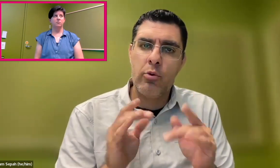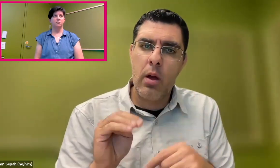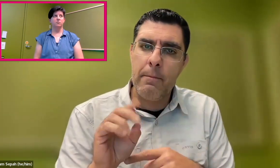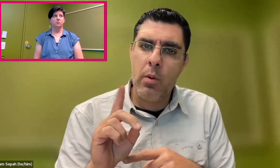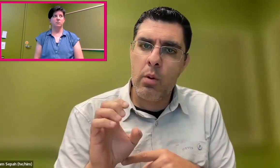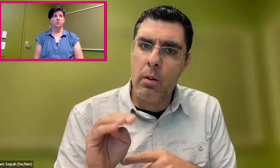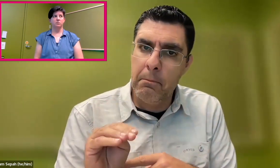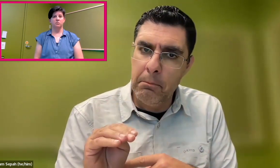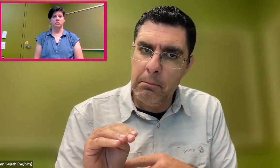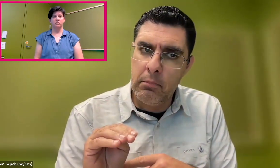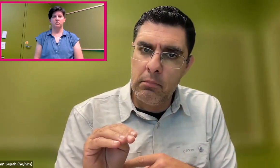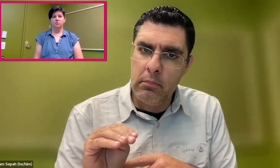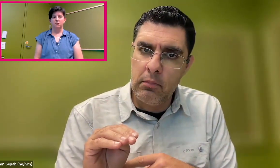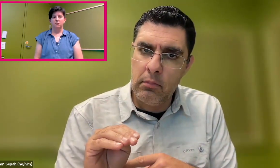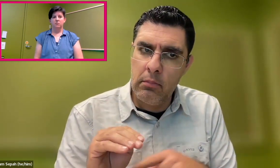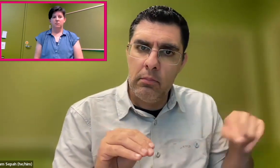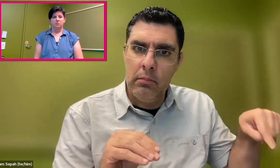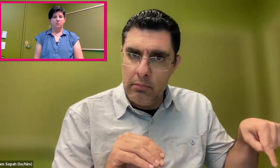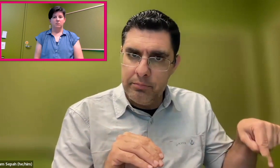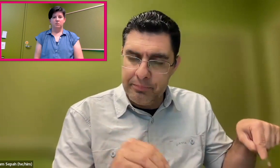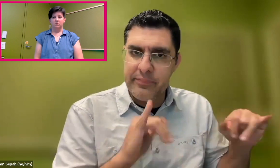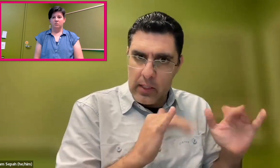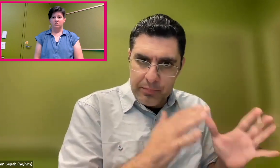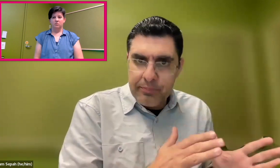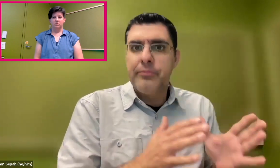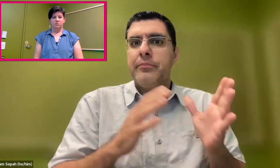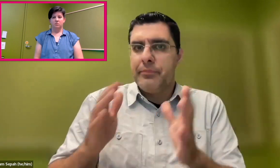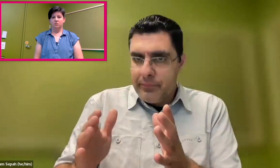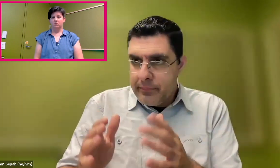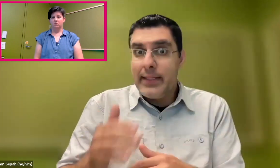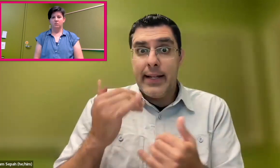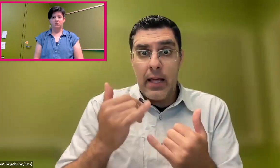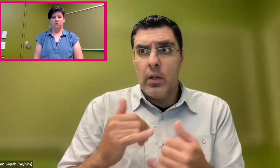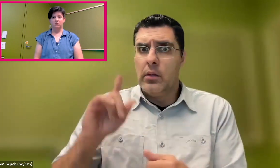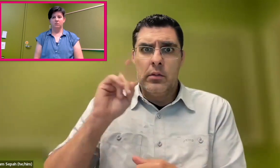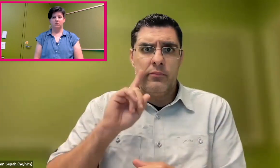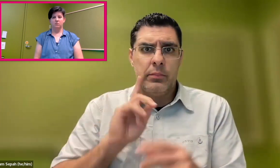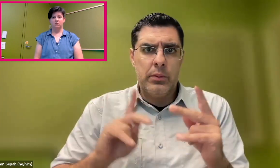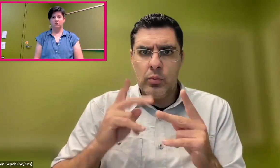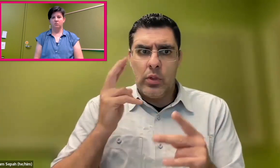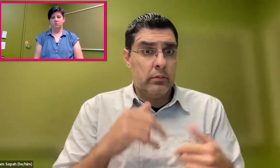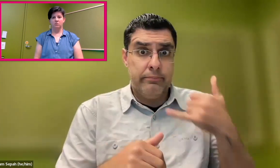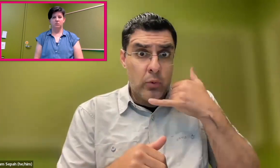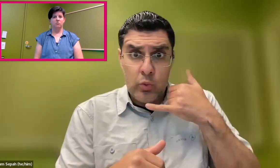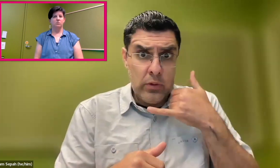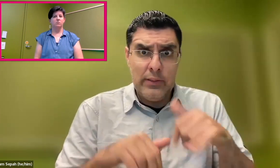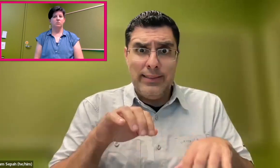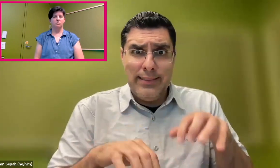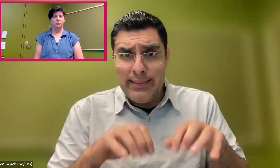that ended up being the basis for the technology for modems. Another example.